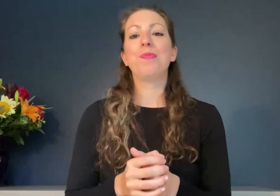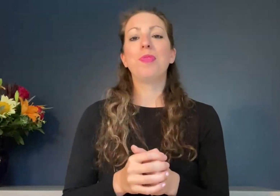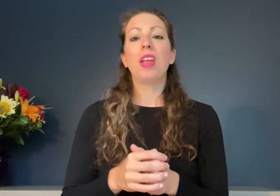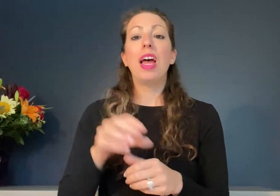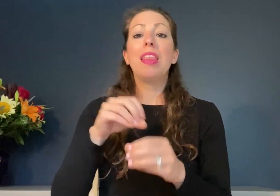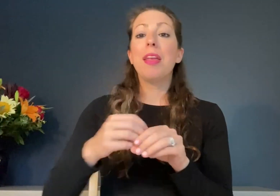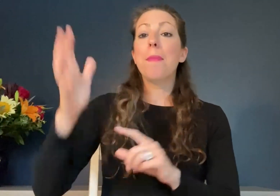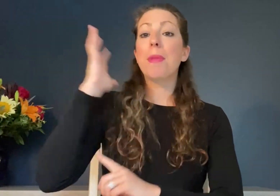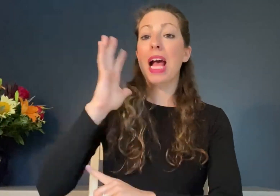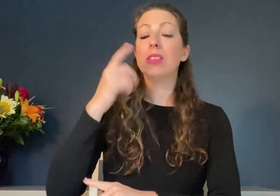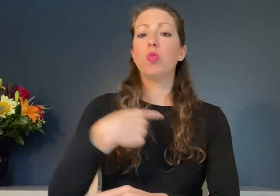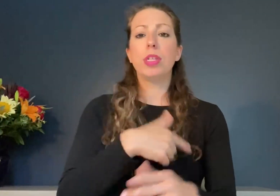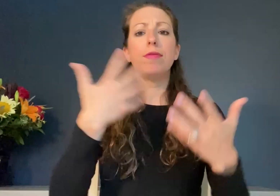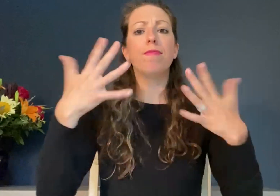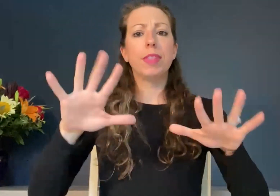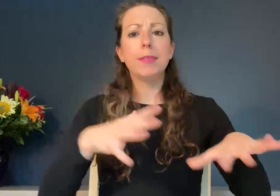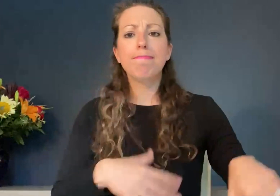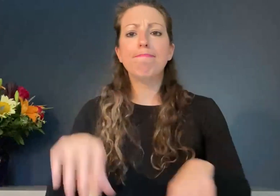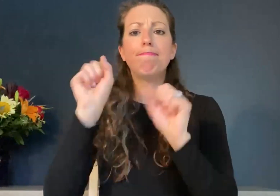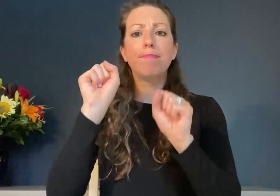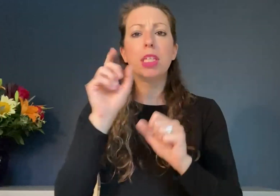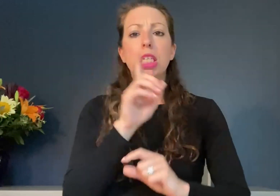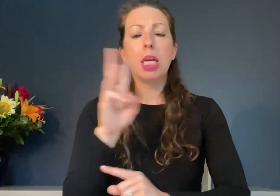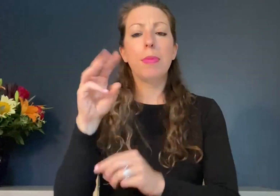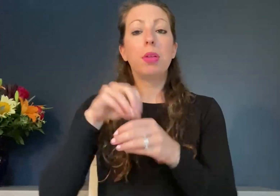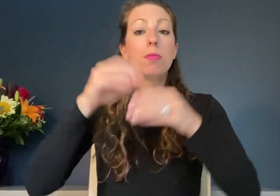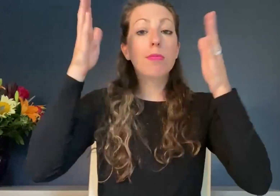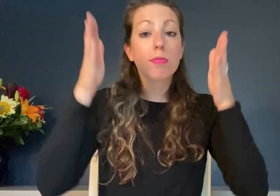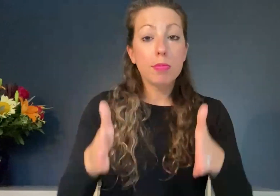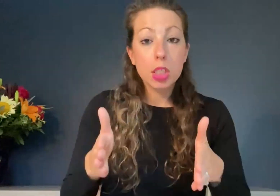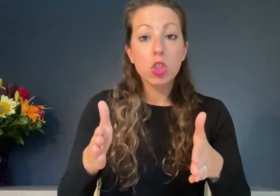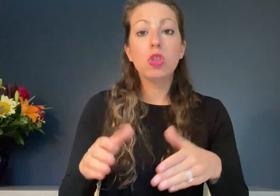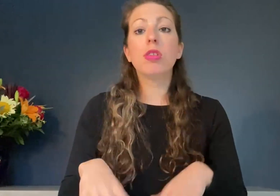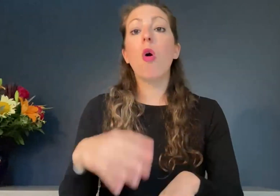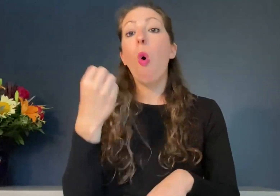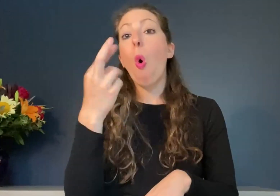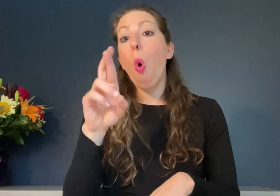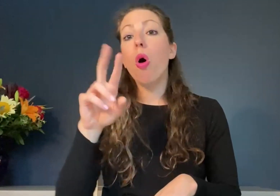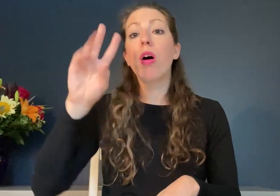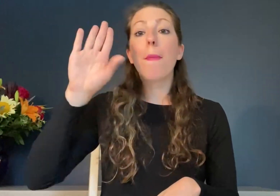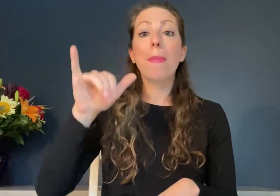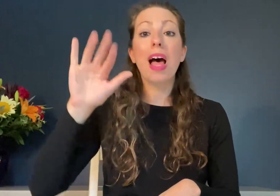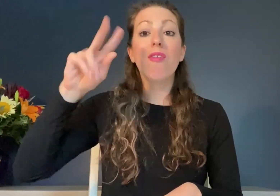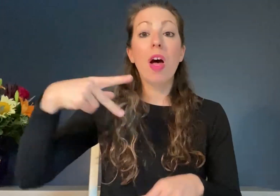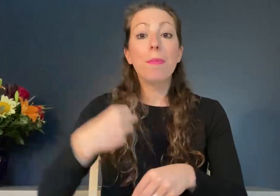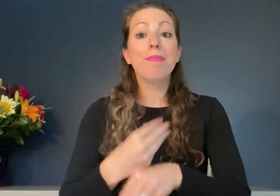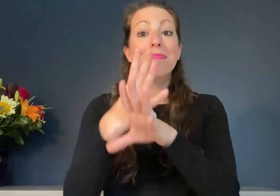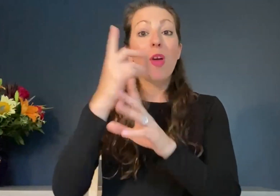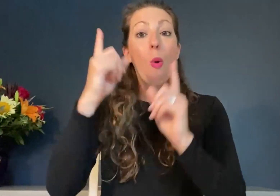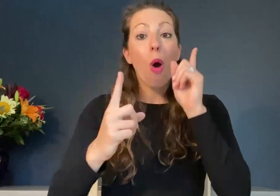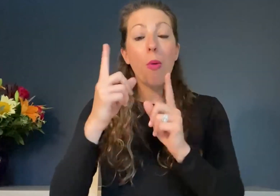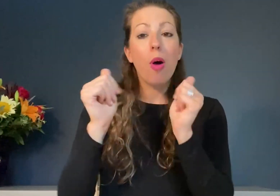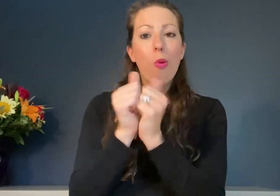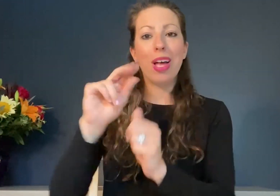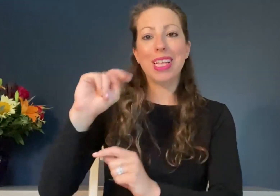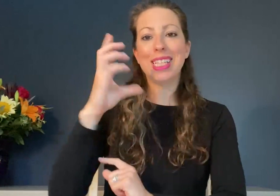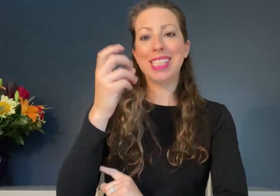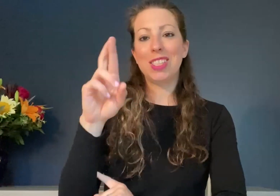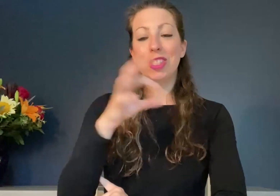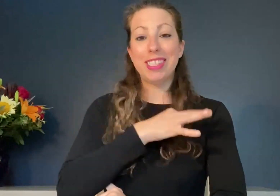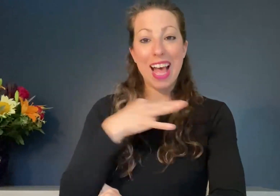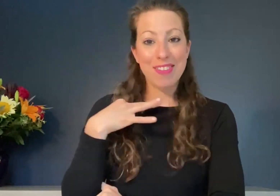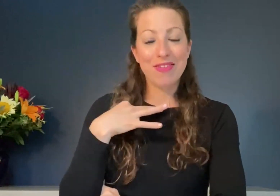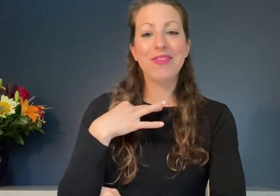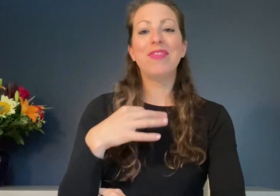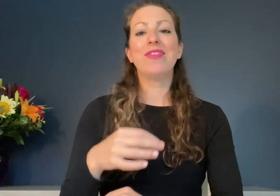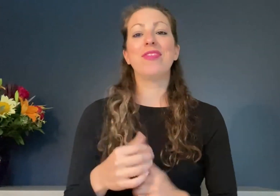In the past we hosted DWW in person or by VP 1-1 by staff with the UR/NCDHR.